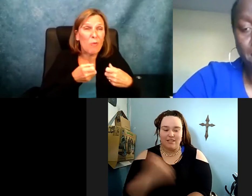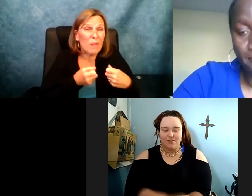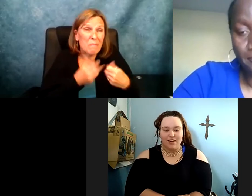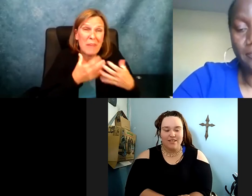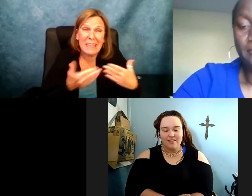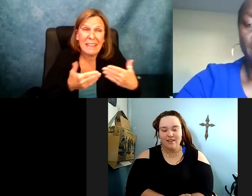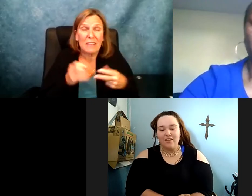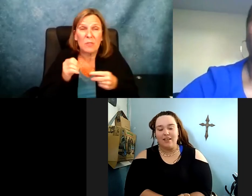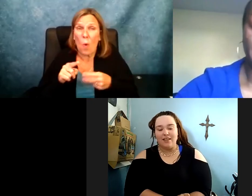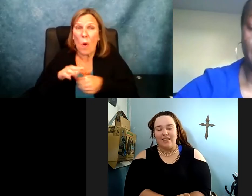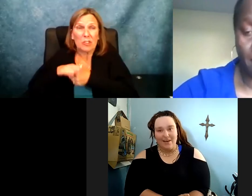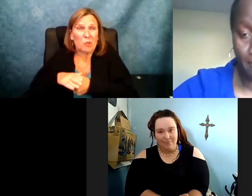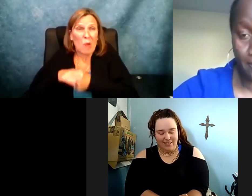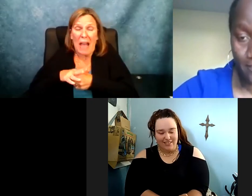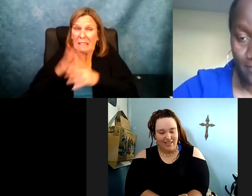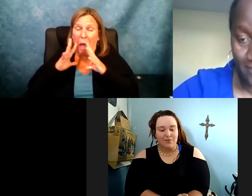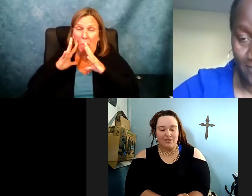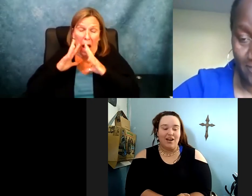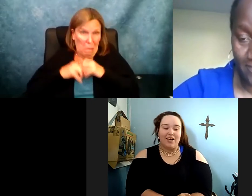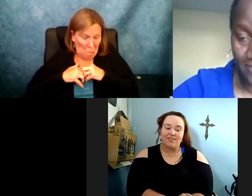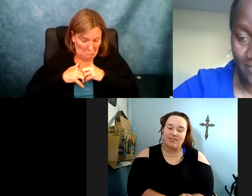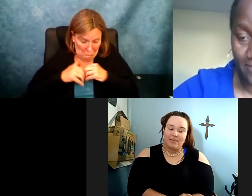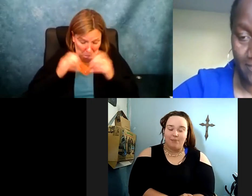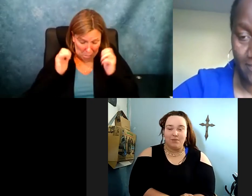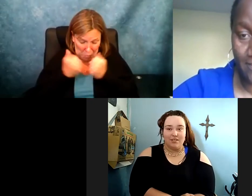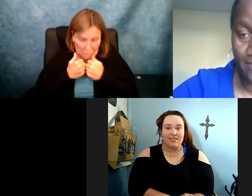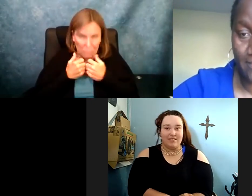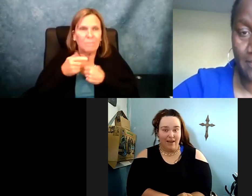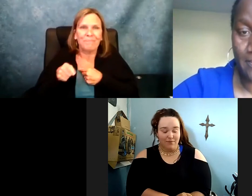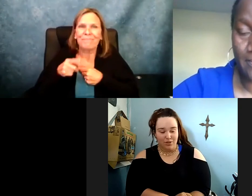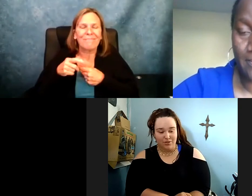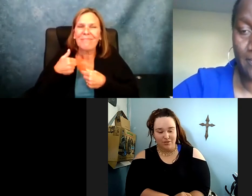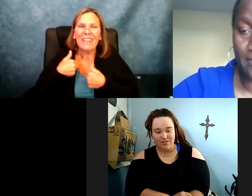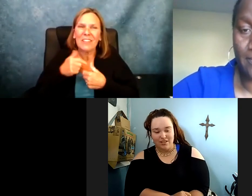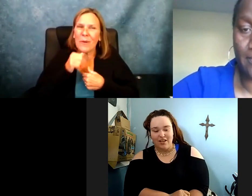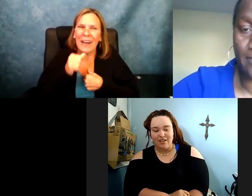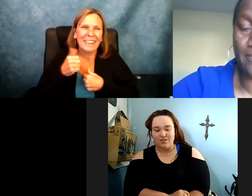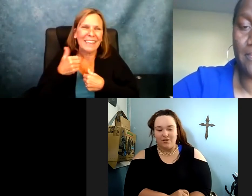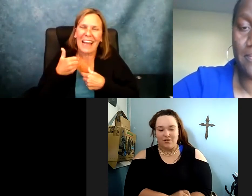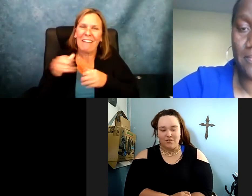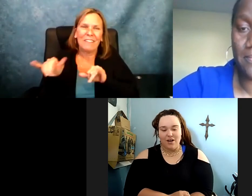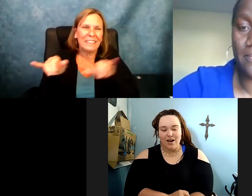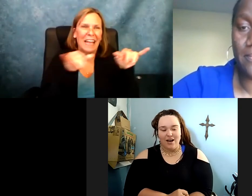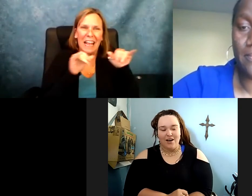PTSD. That means that I can struggle with a lot of things and even shutdown from